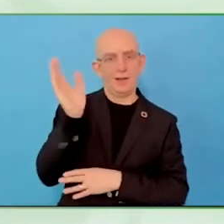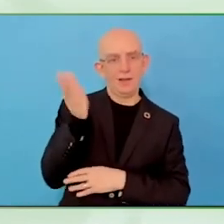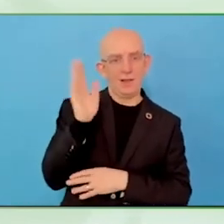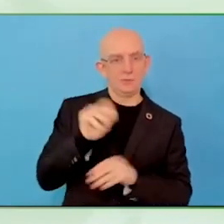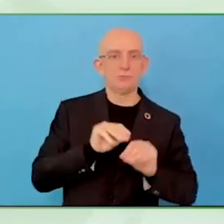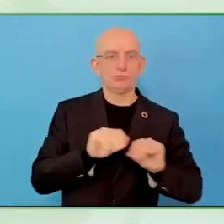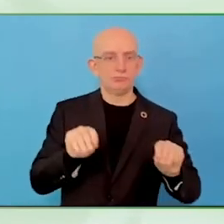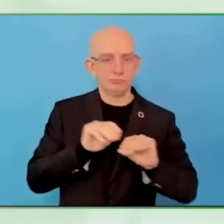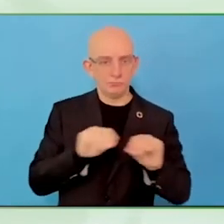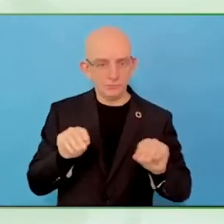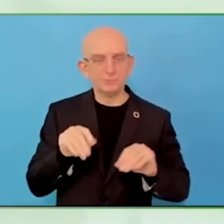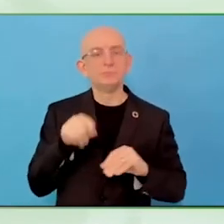make-up artist.